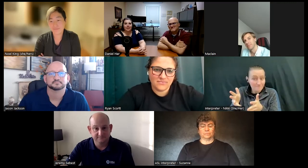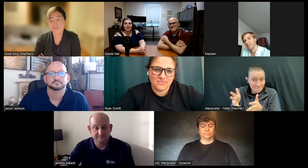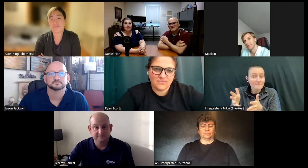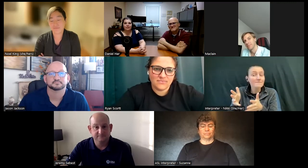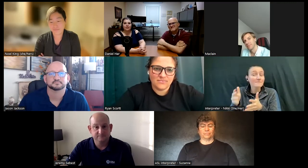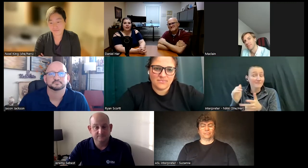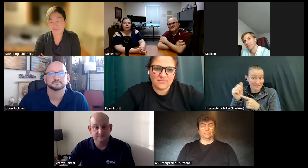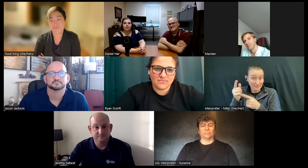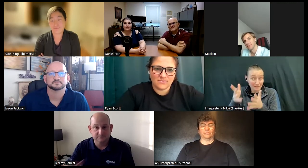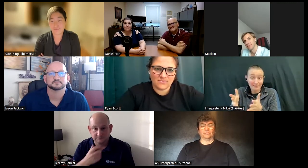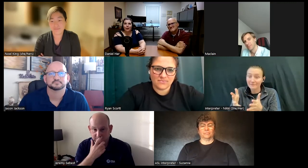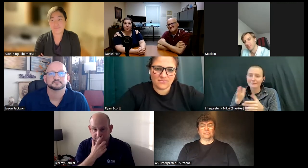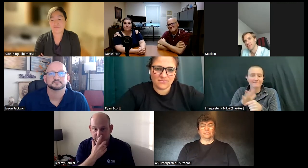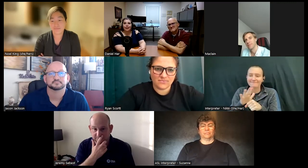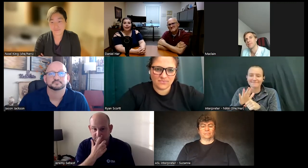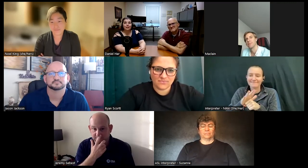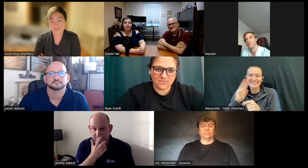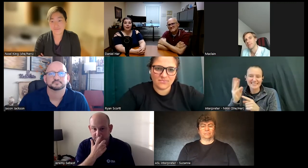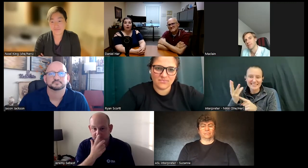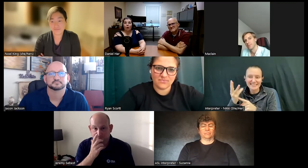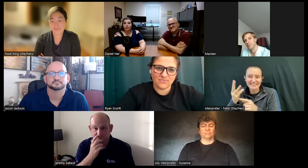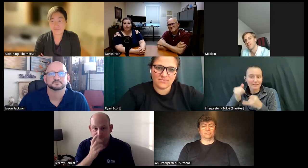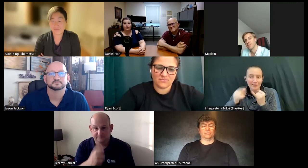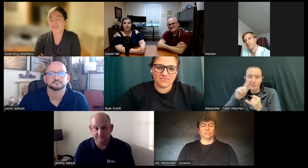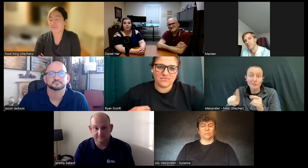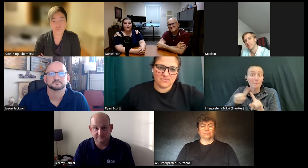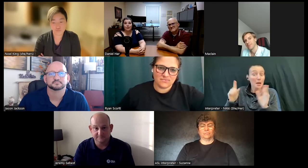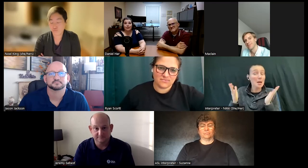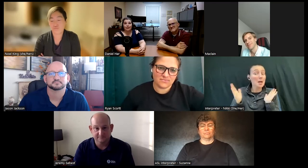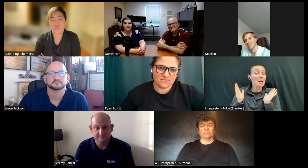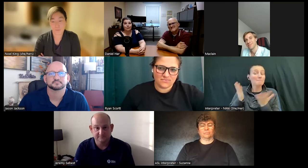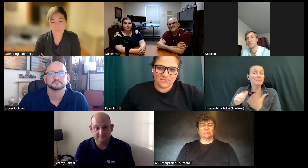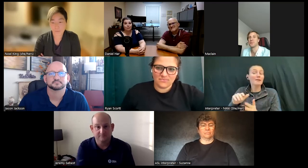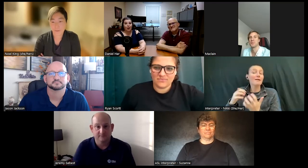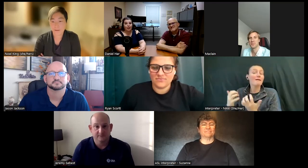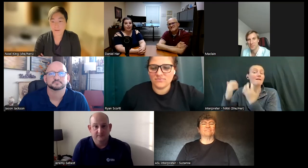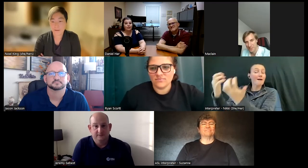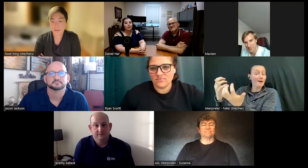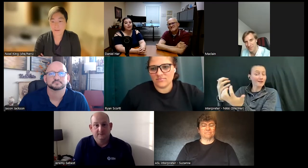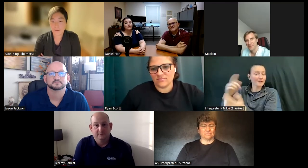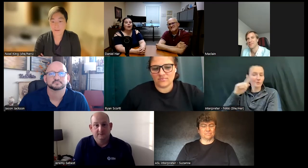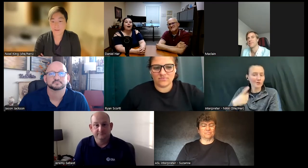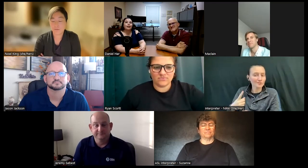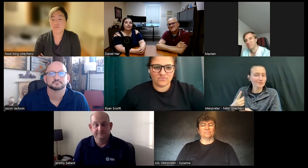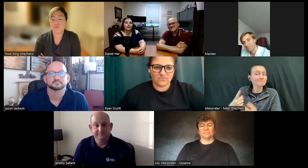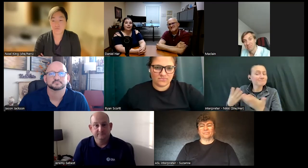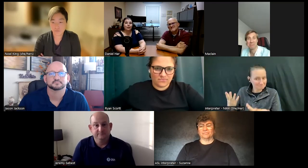um that's not enough time to get through the sixth question but it is enough time to hopefully cover some questions and answers from our audience so audience if